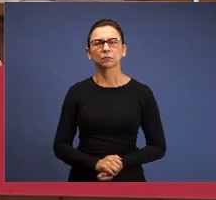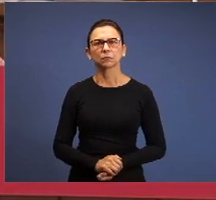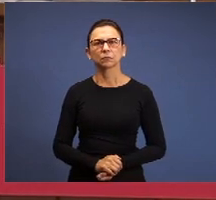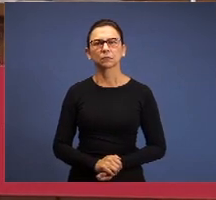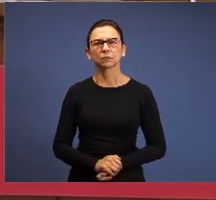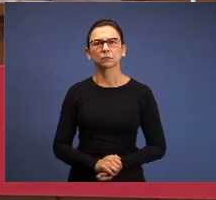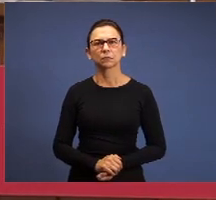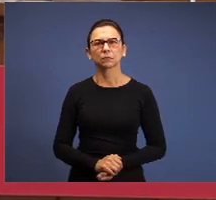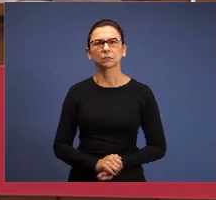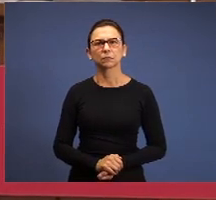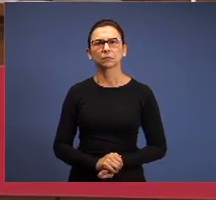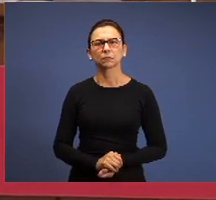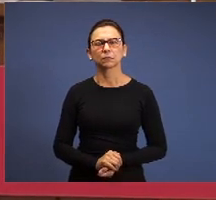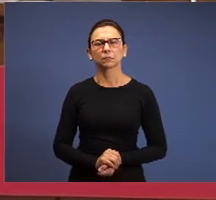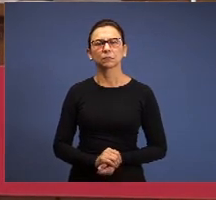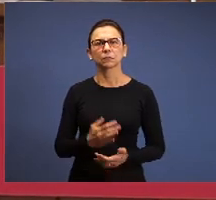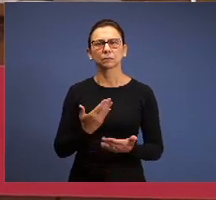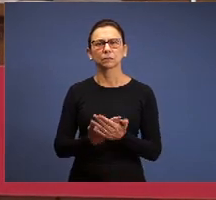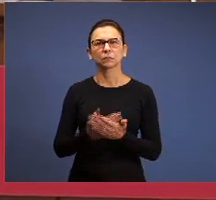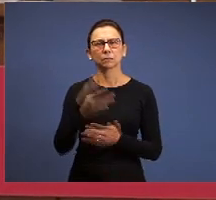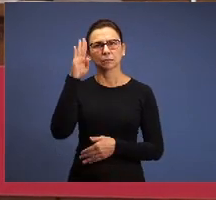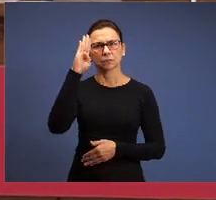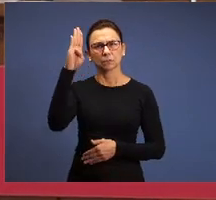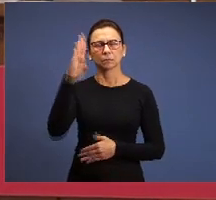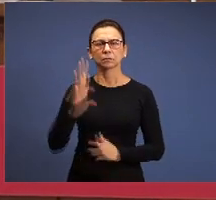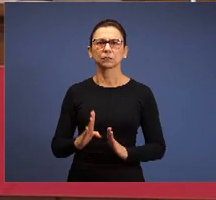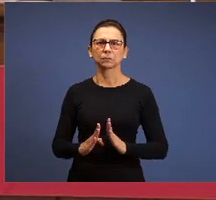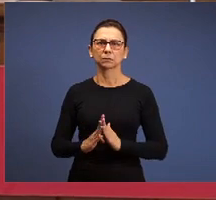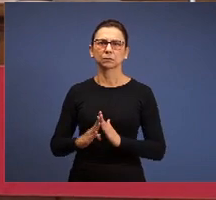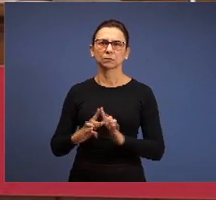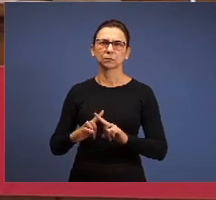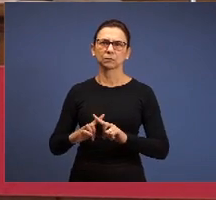principal element of the church, so that